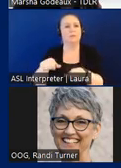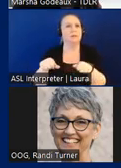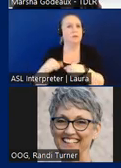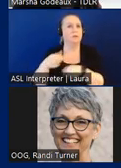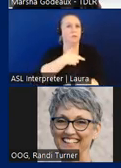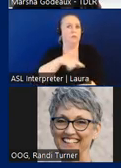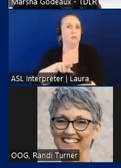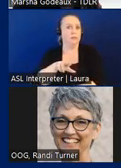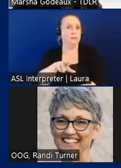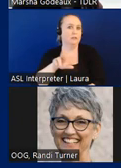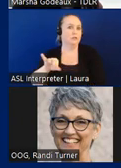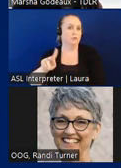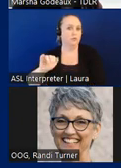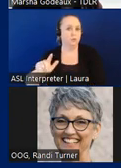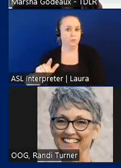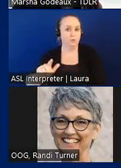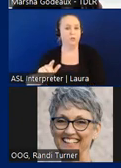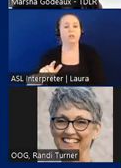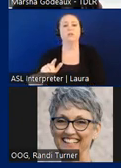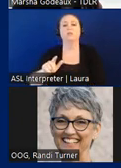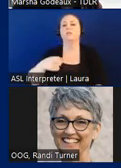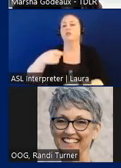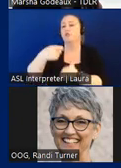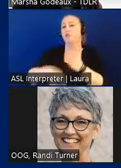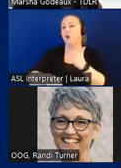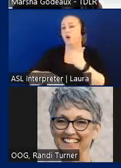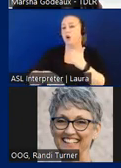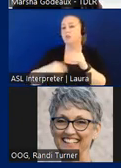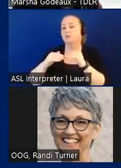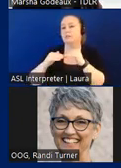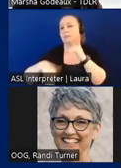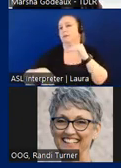and exempted, the construction cost is over fifty thousand is under fifty thousand